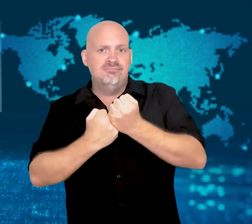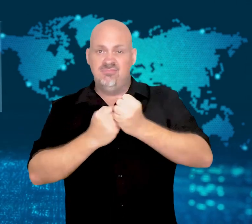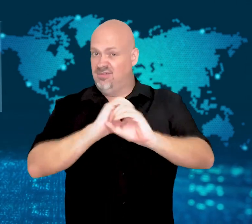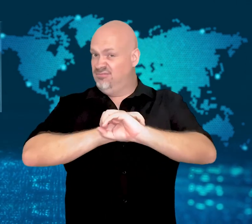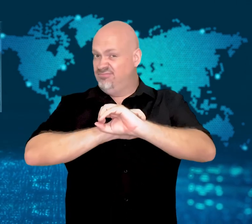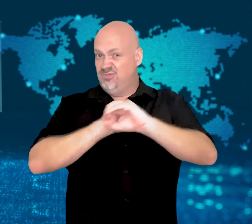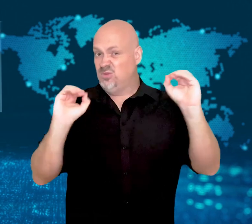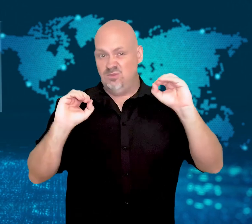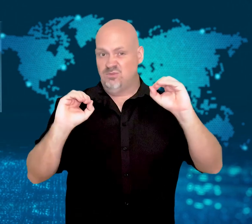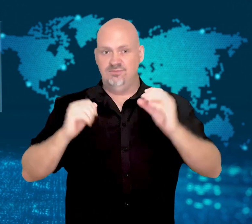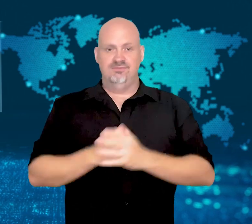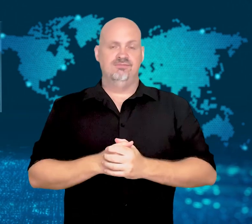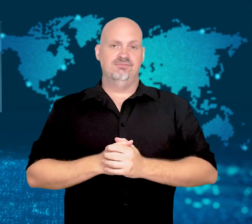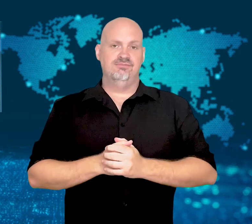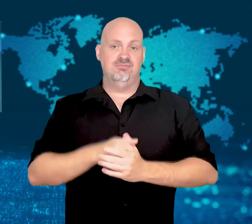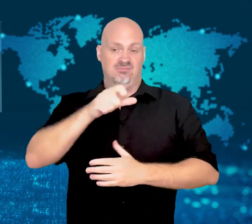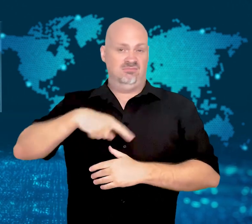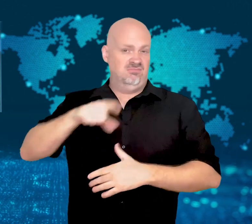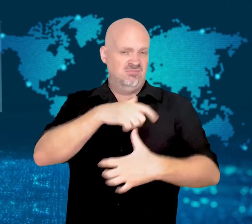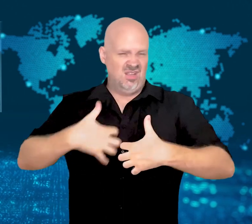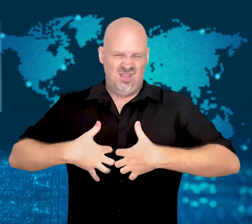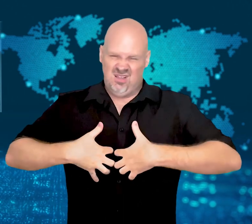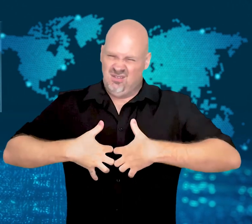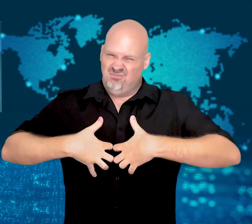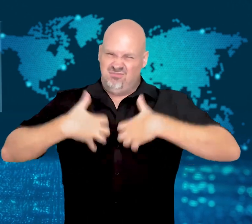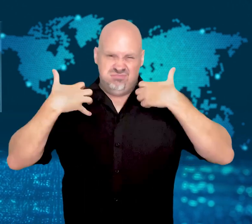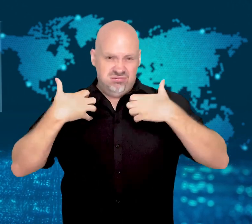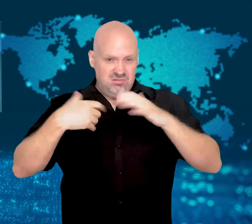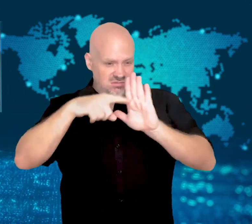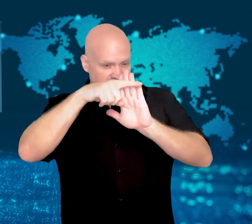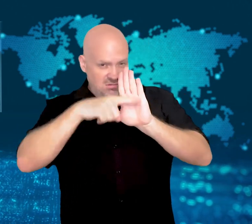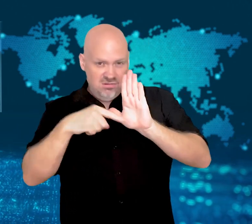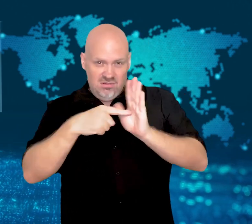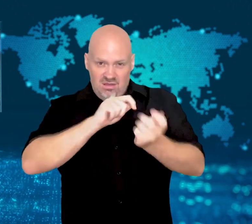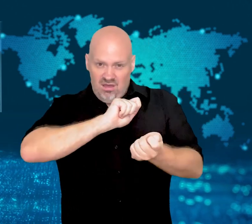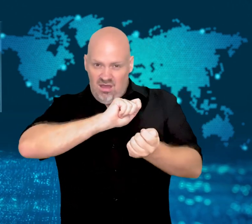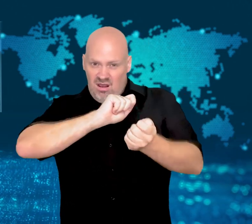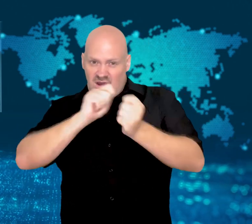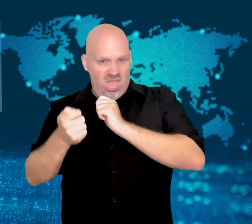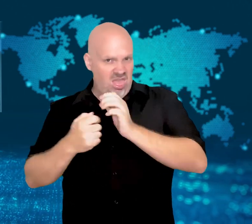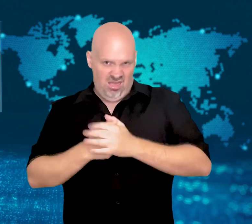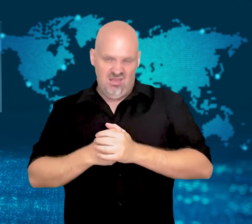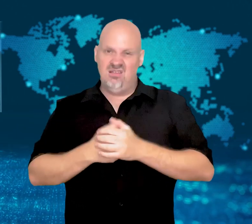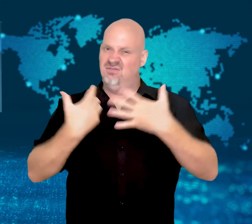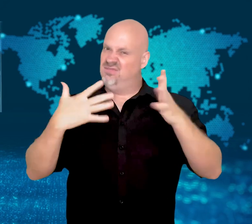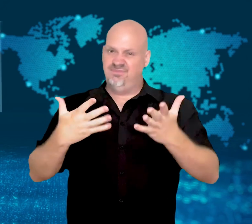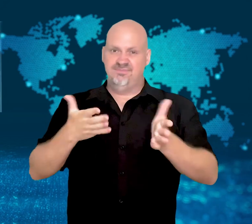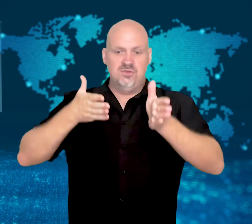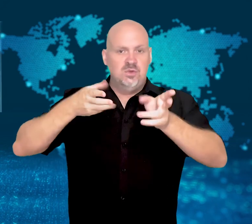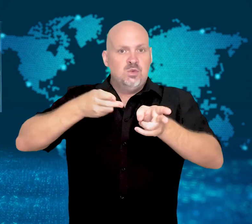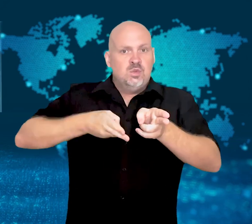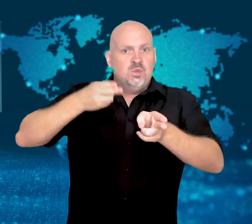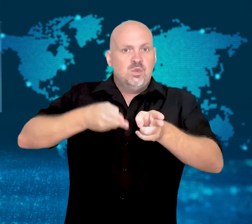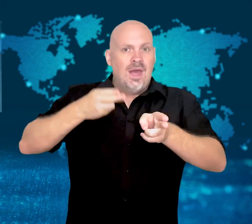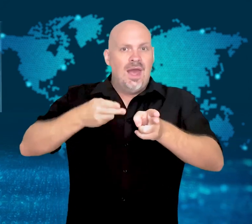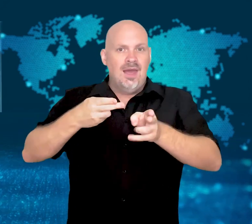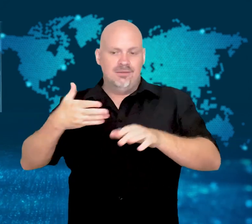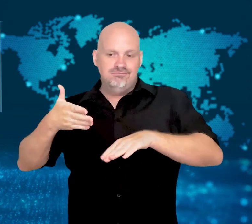The rest will be discharged without any pension or benefits.